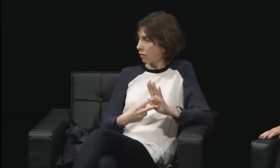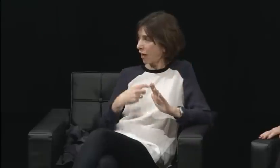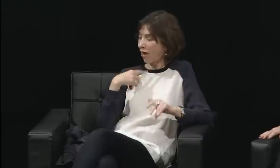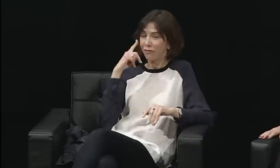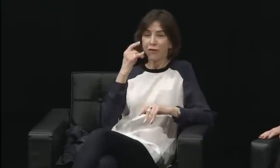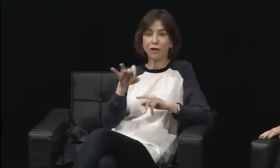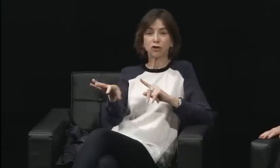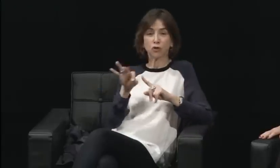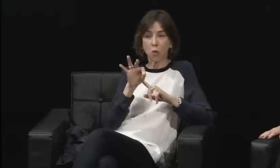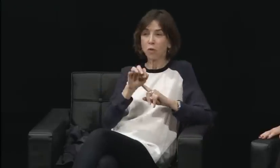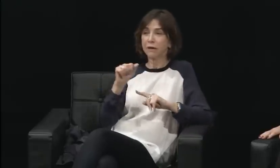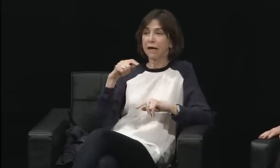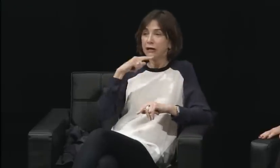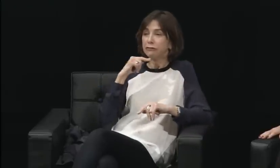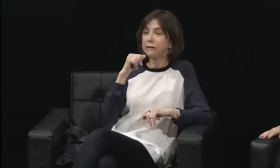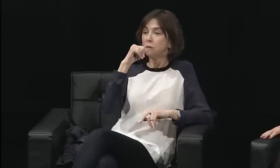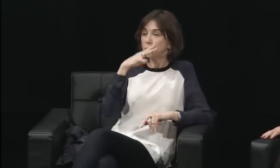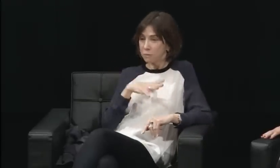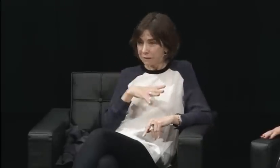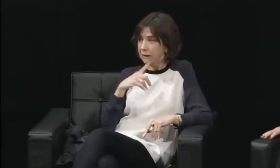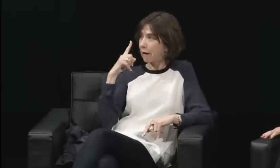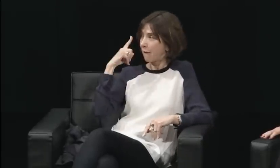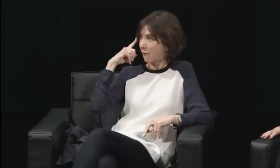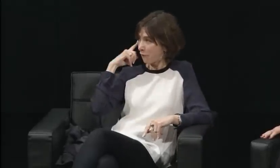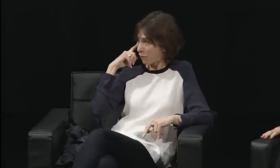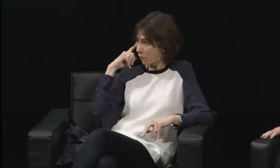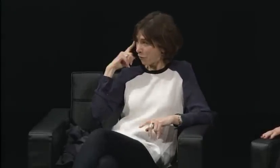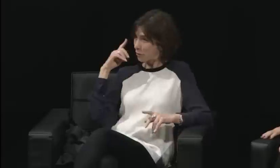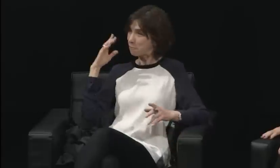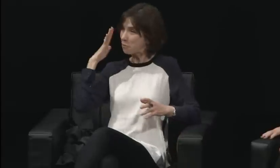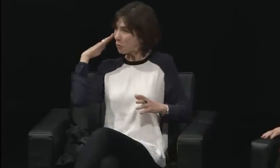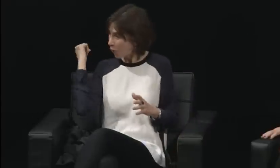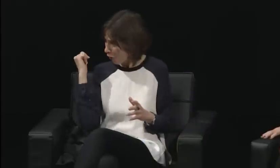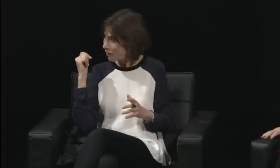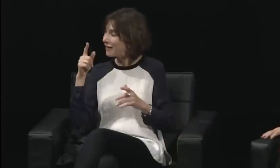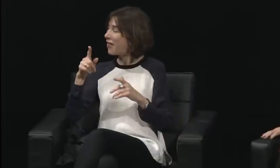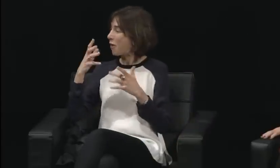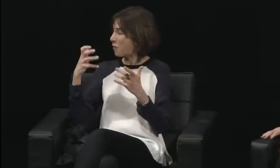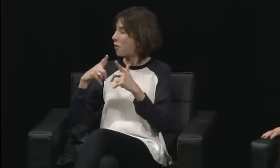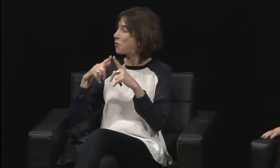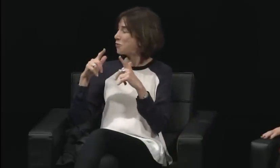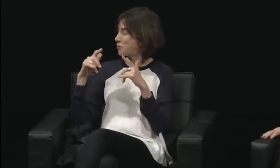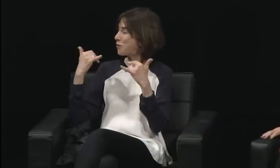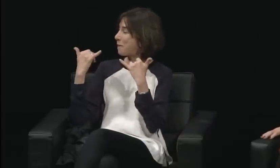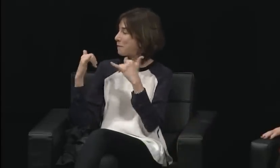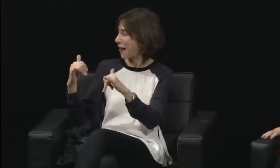and then it was a hearing woman, was really, really patronizing.